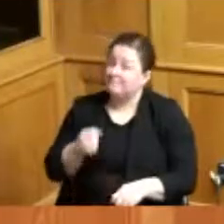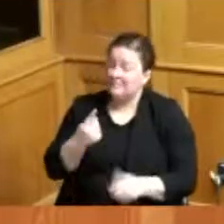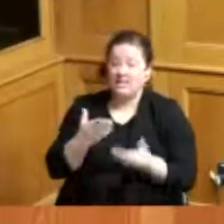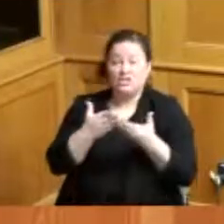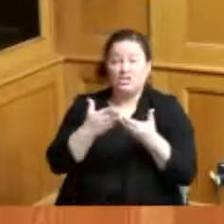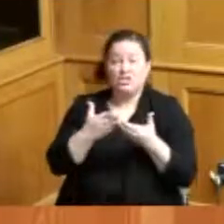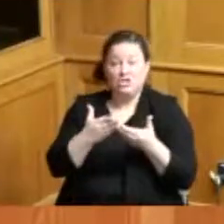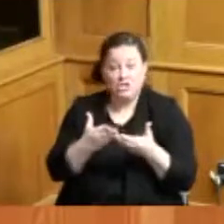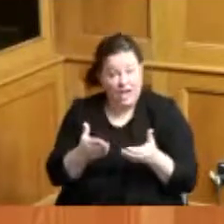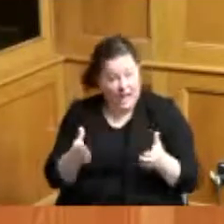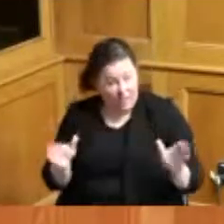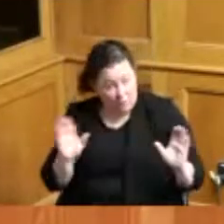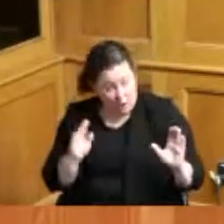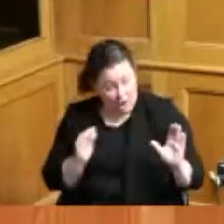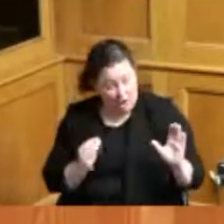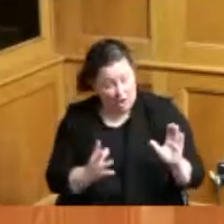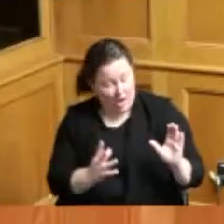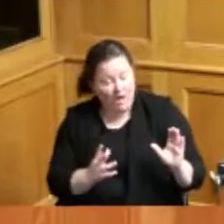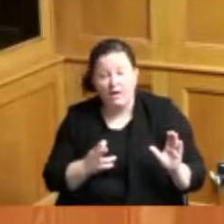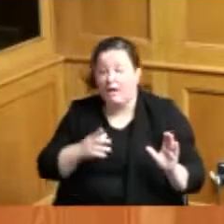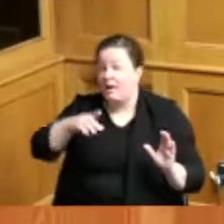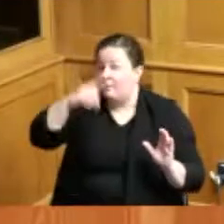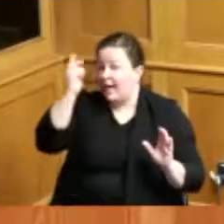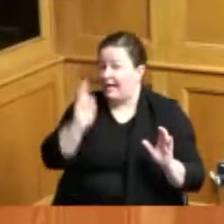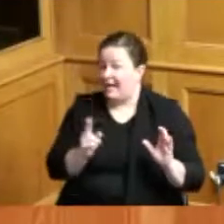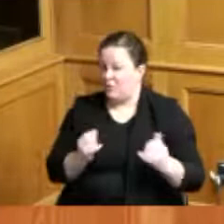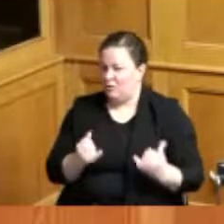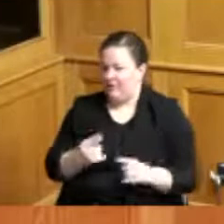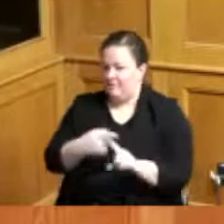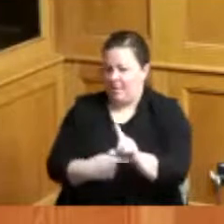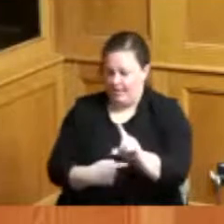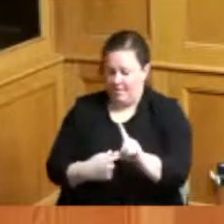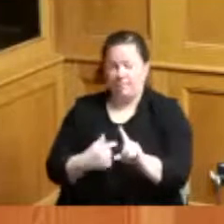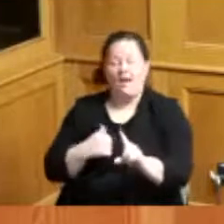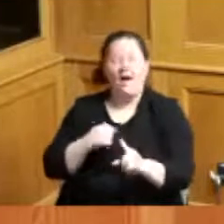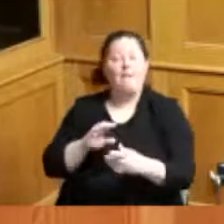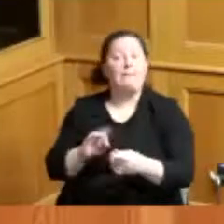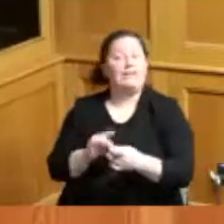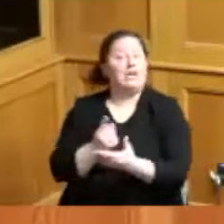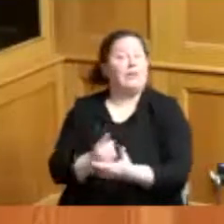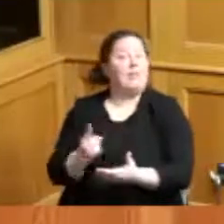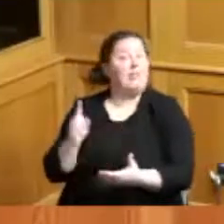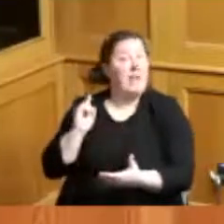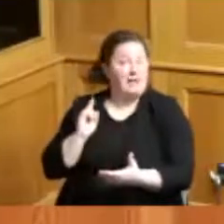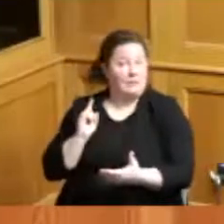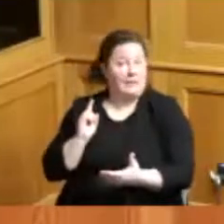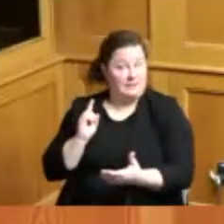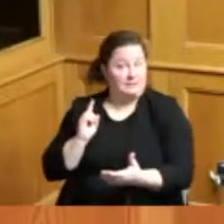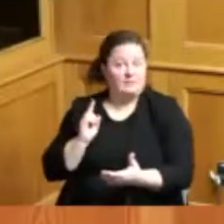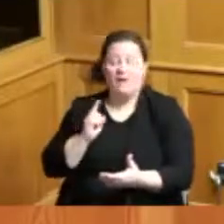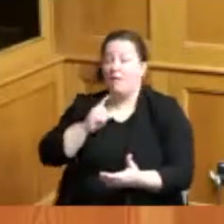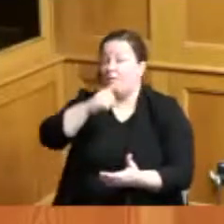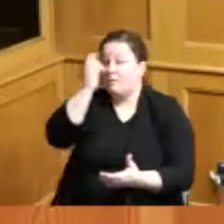since black history it is this month I've said before last week black history is American history